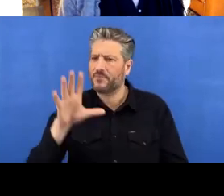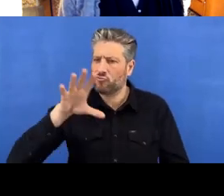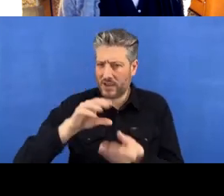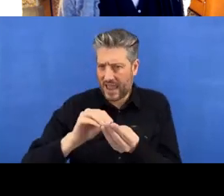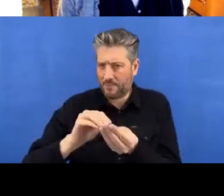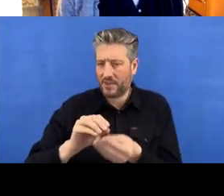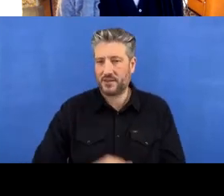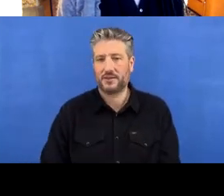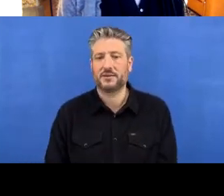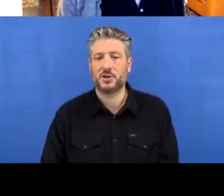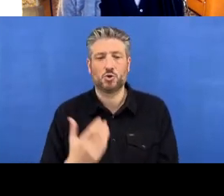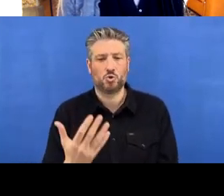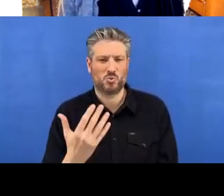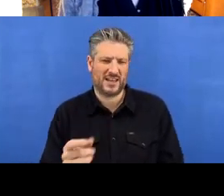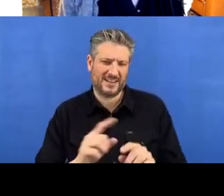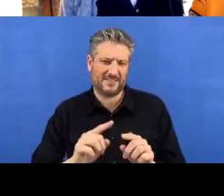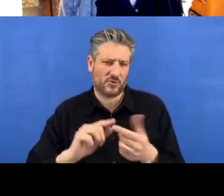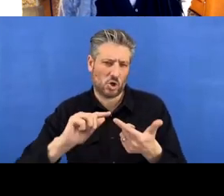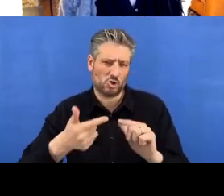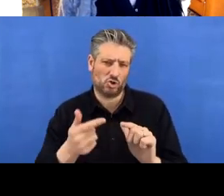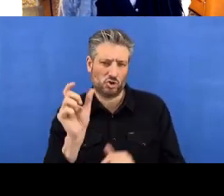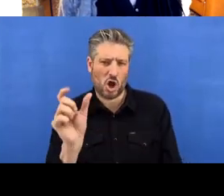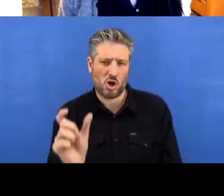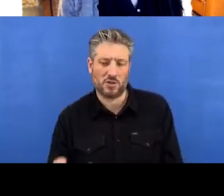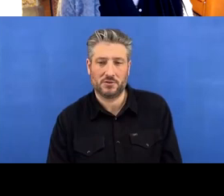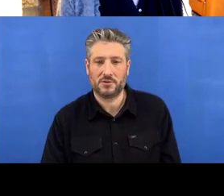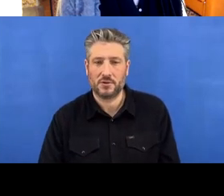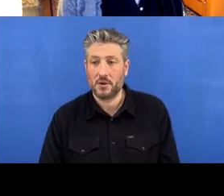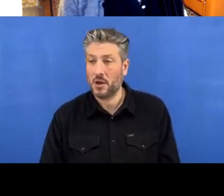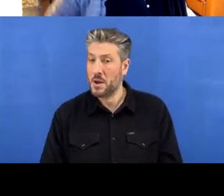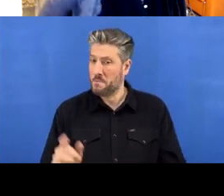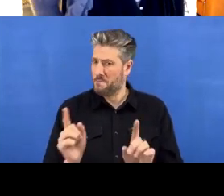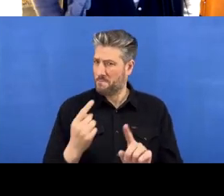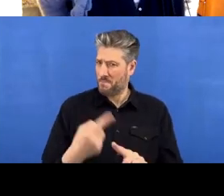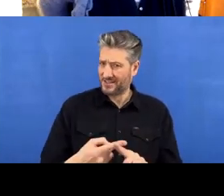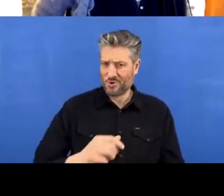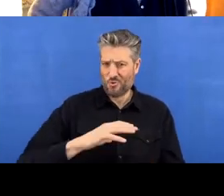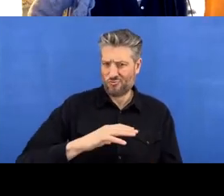and it's nearly been an hour and a half so we need-